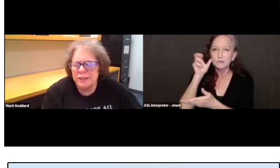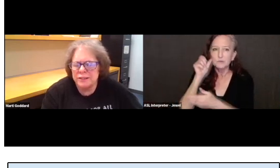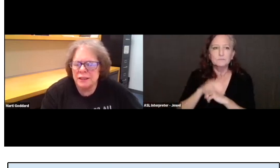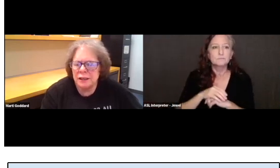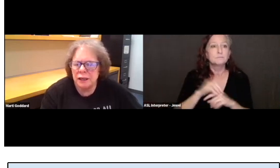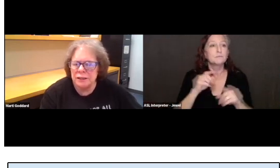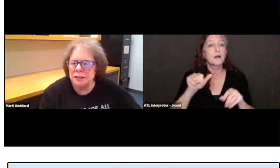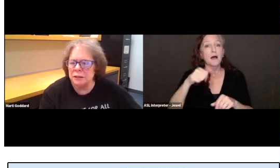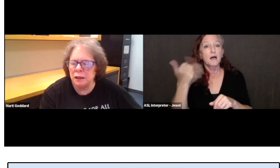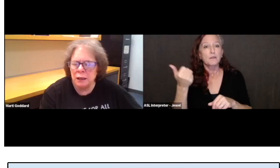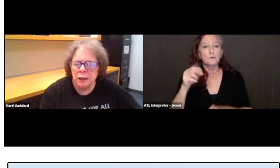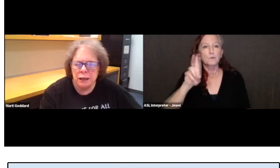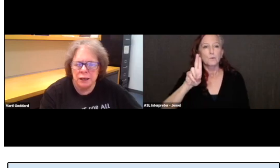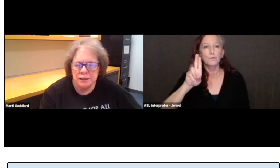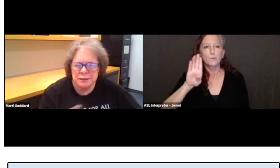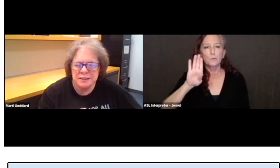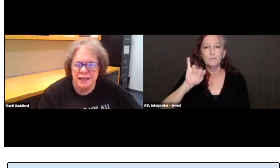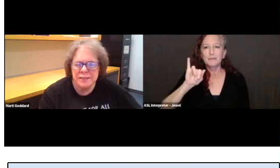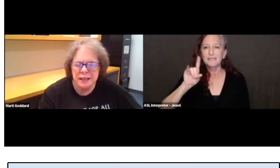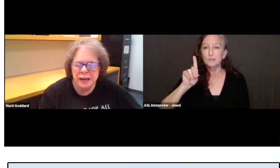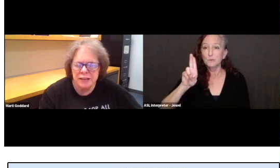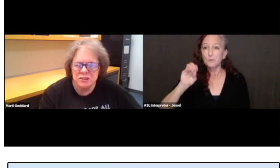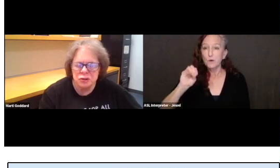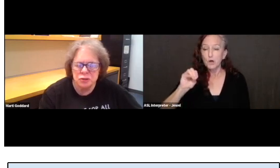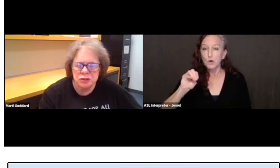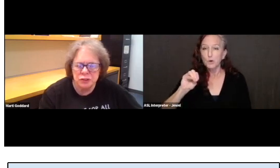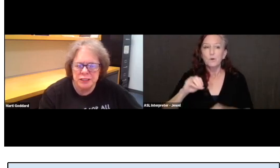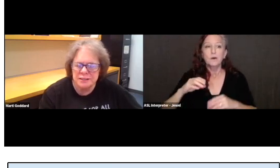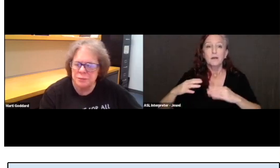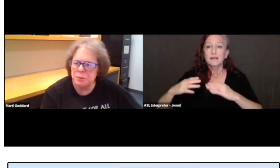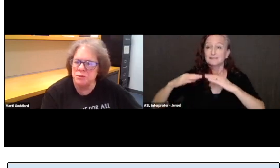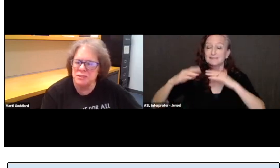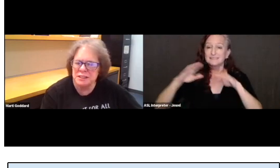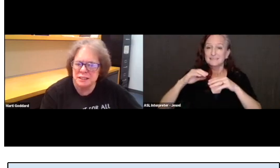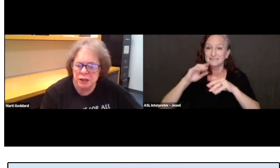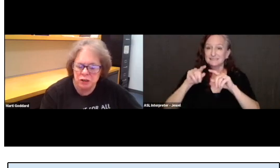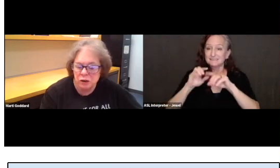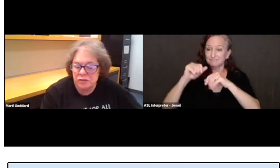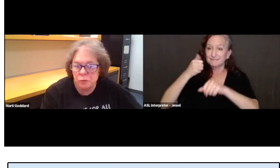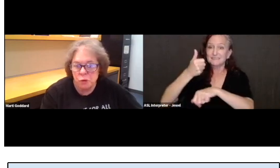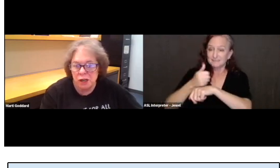It's a little set that has two screens and people sit down across